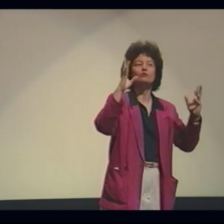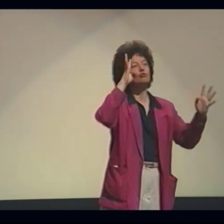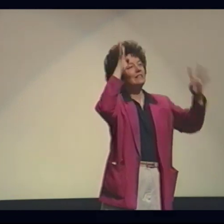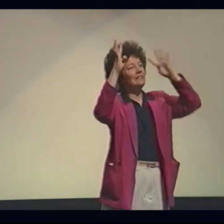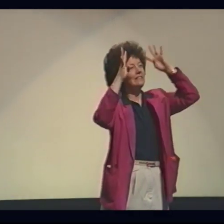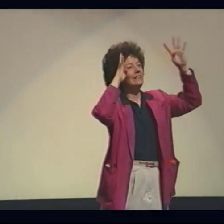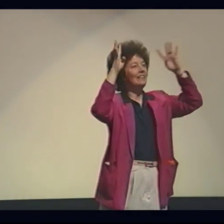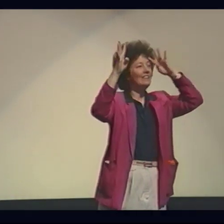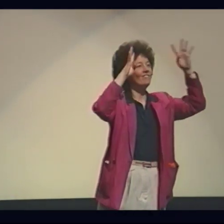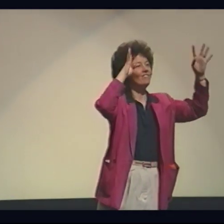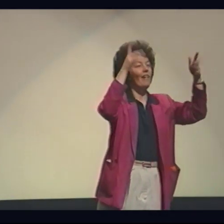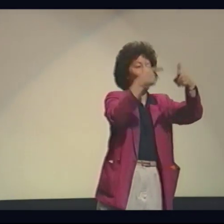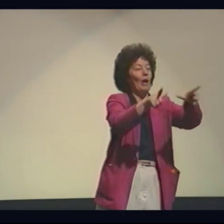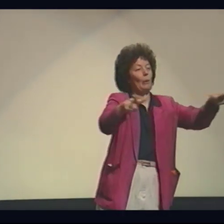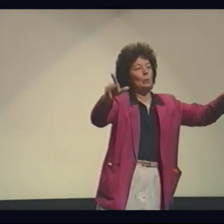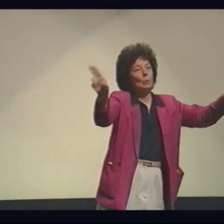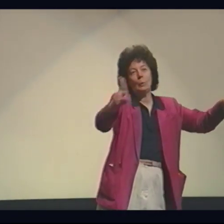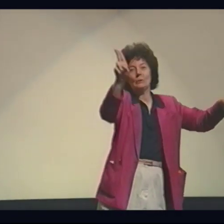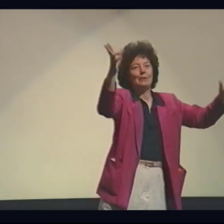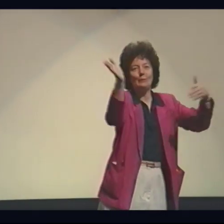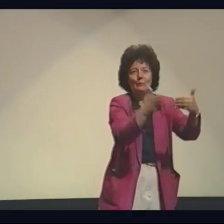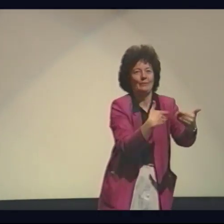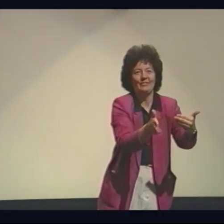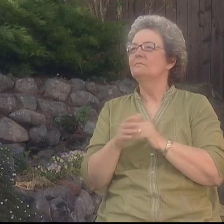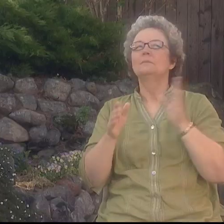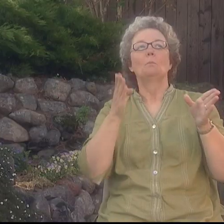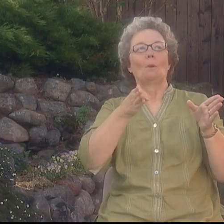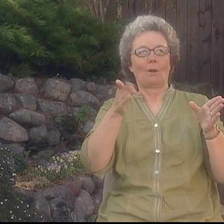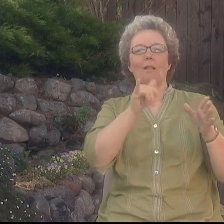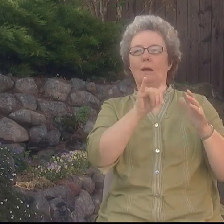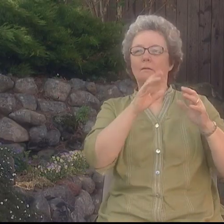It was called Creative Language Use or something like that.